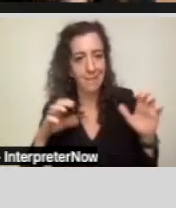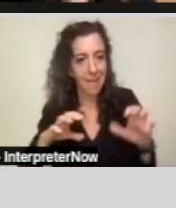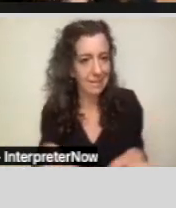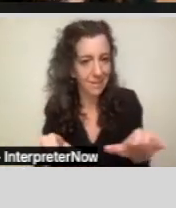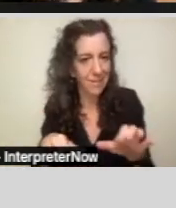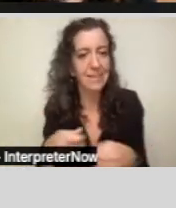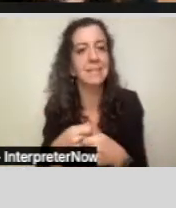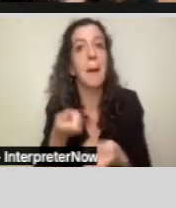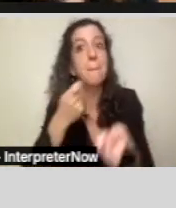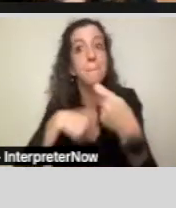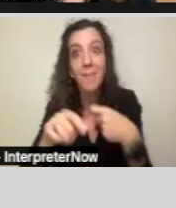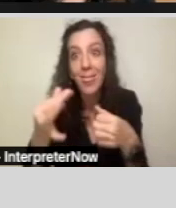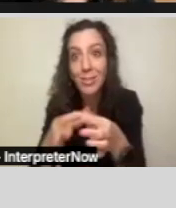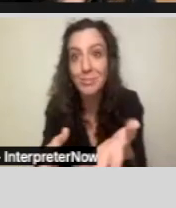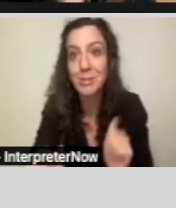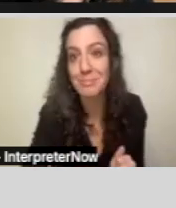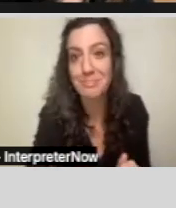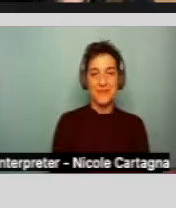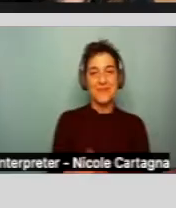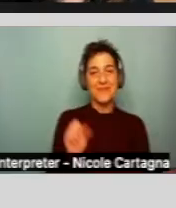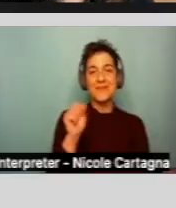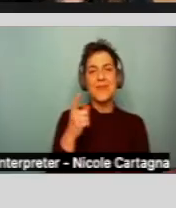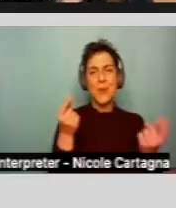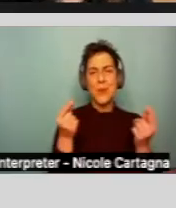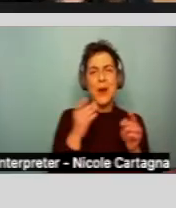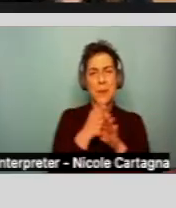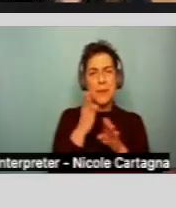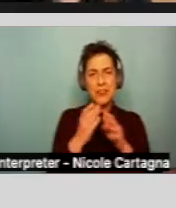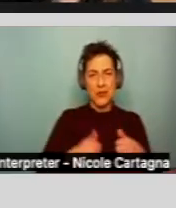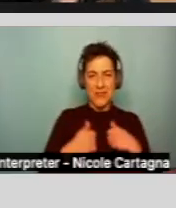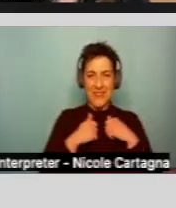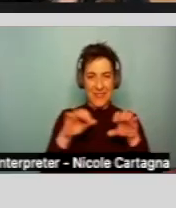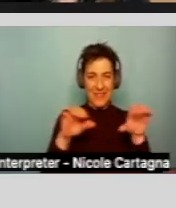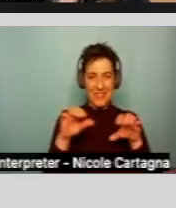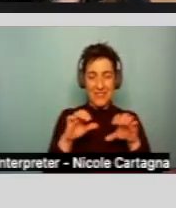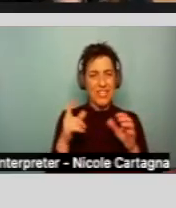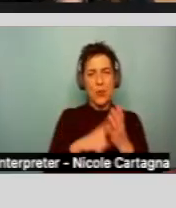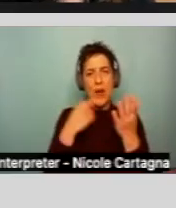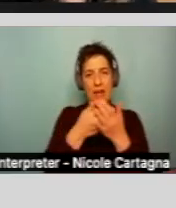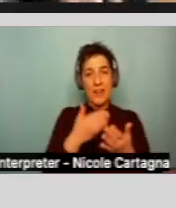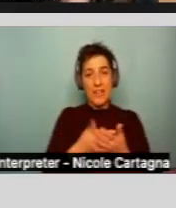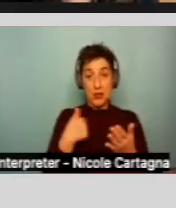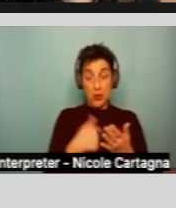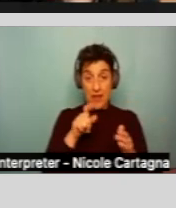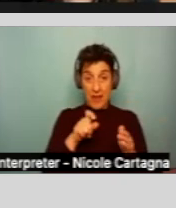And so what are those major life activities? So, what evidence do we have to show that it is substantial?